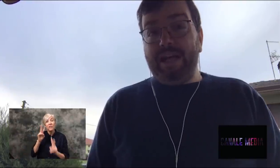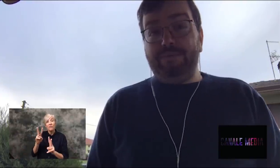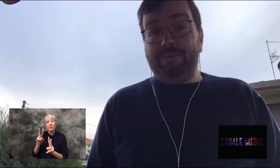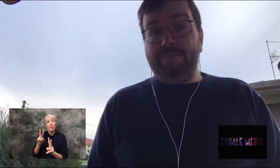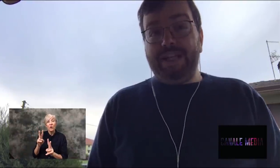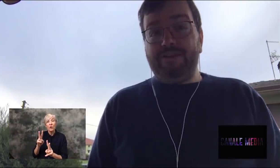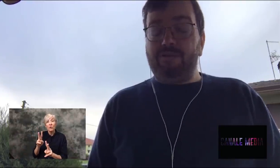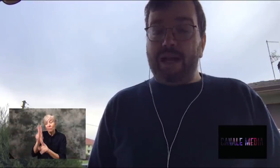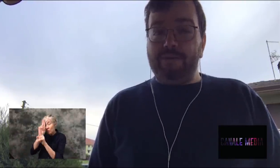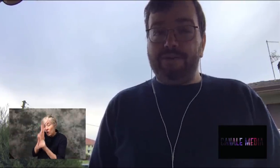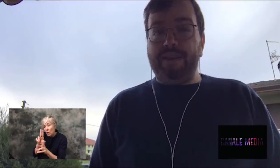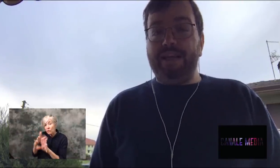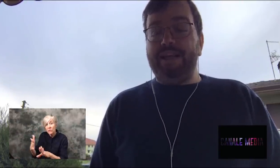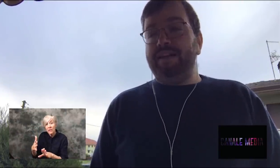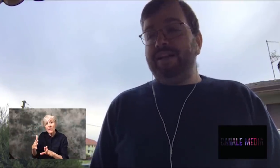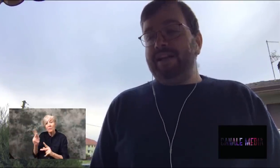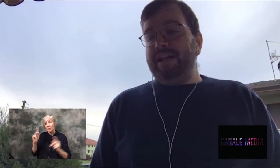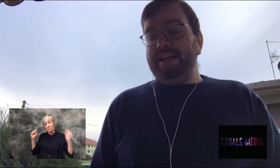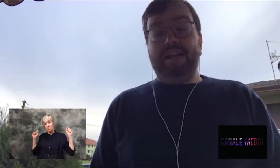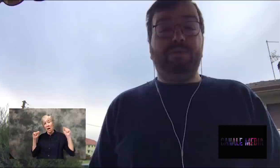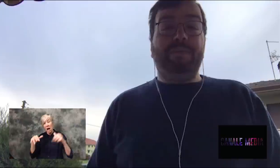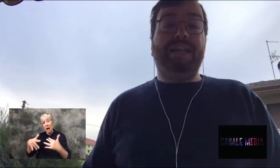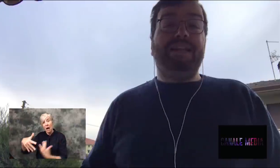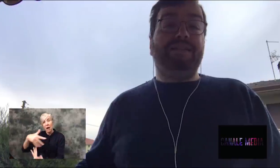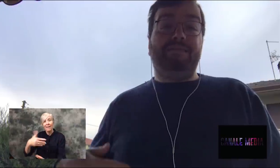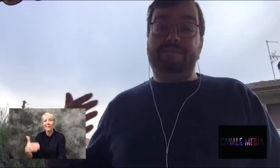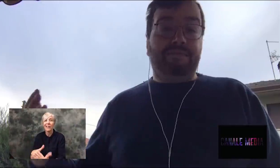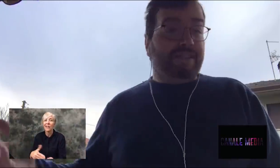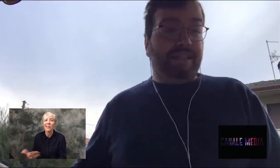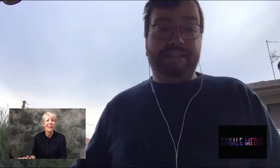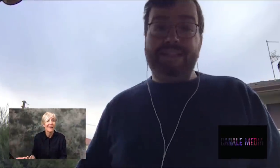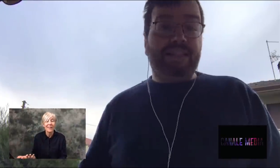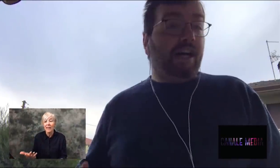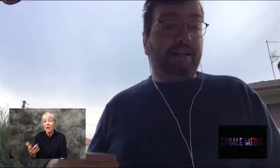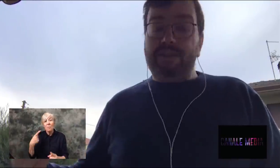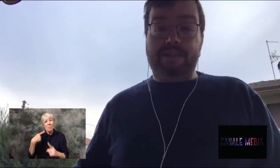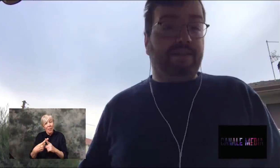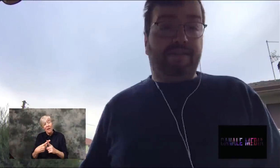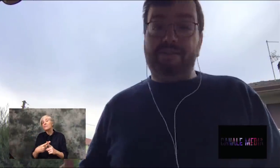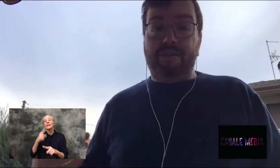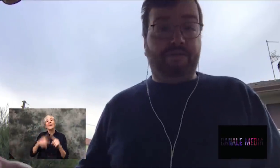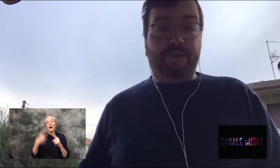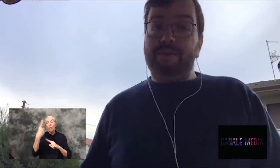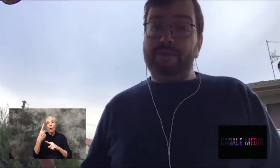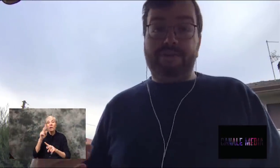that would mean crowds, and then and that would mean dozens of funerals